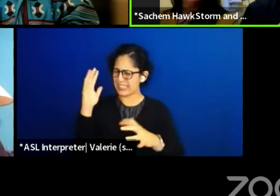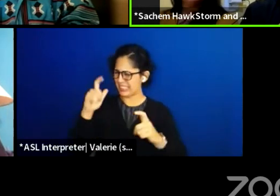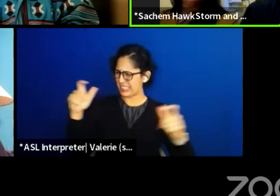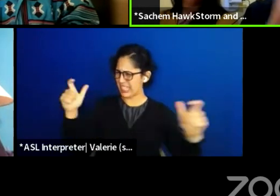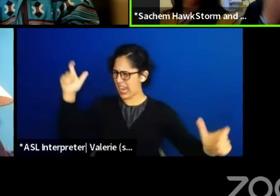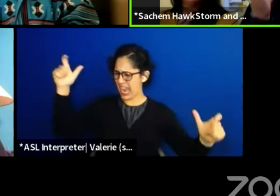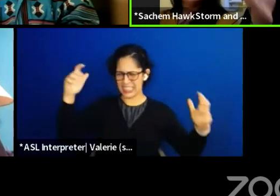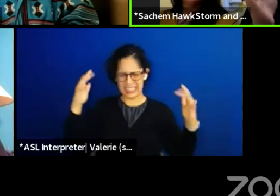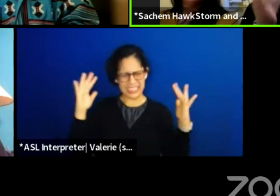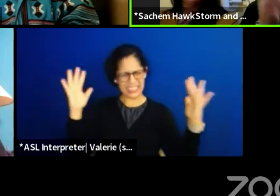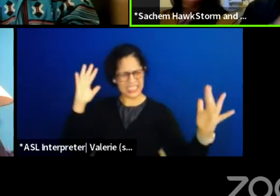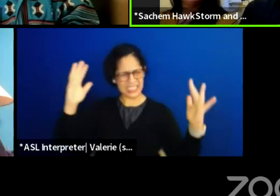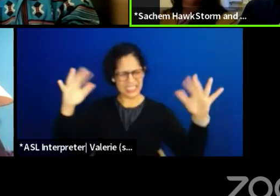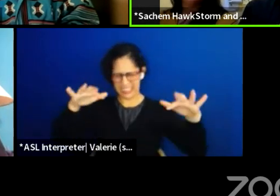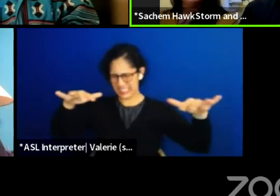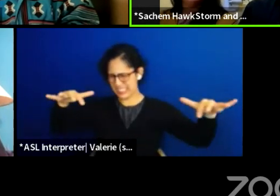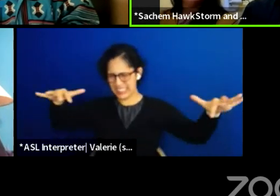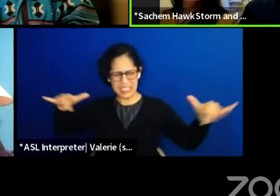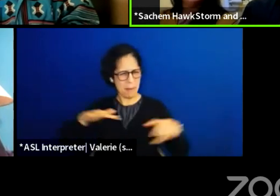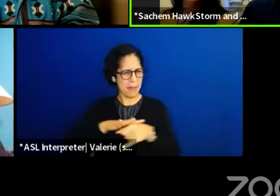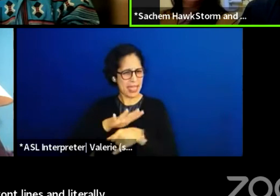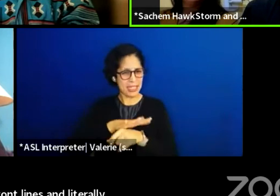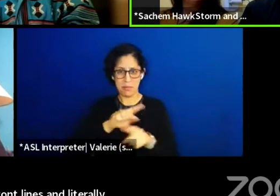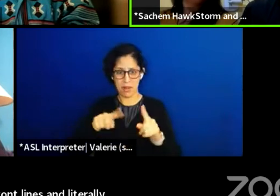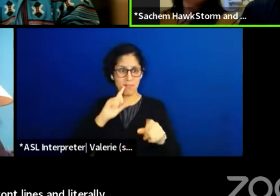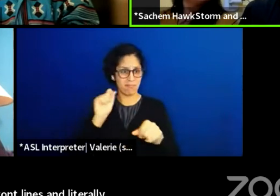We're on the front lines and literally the only barrier